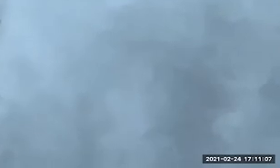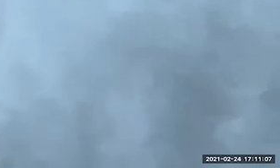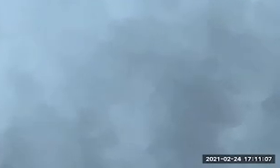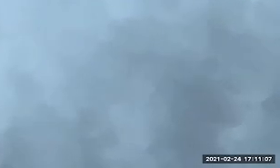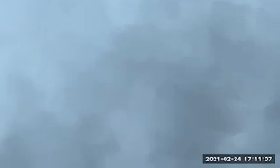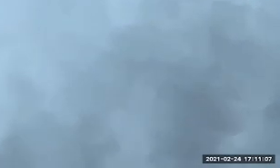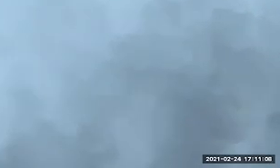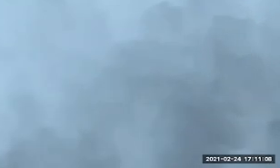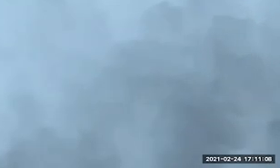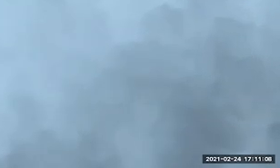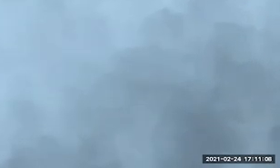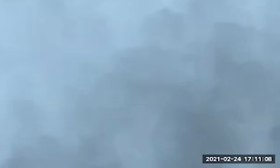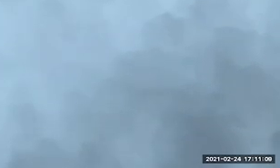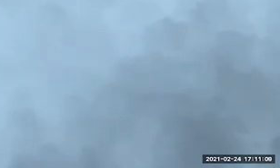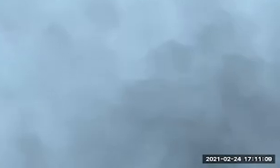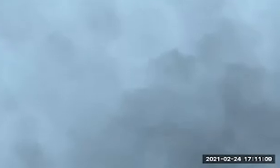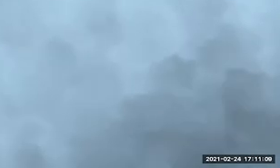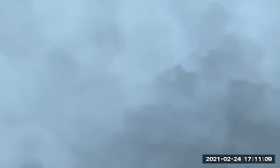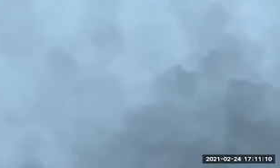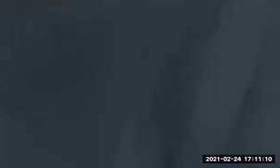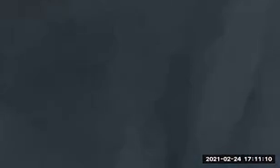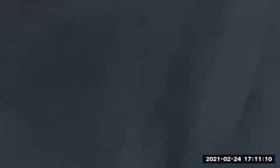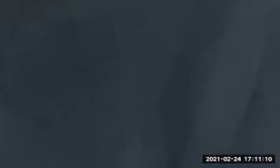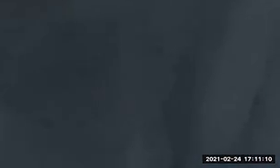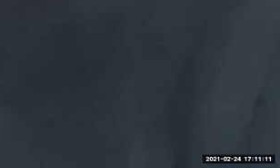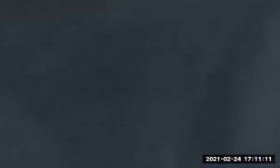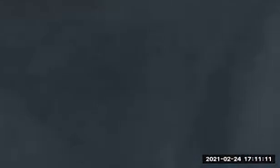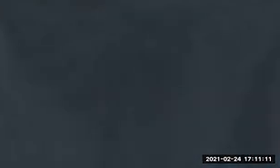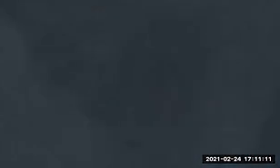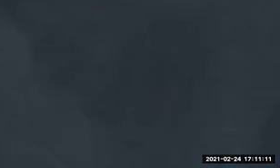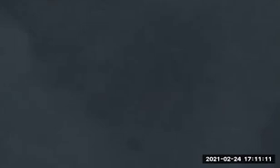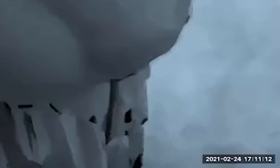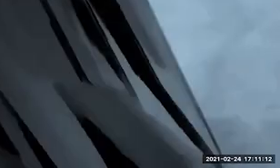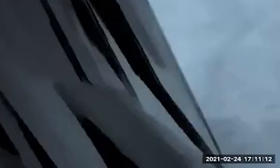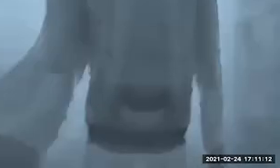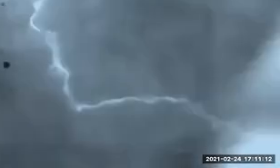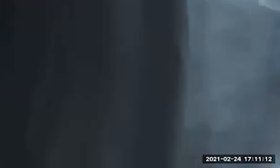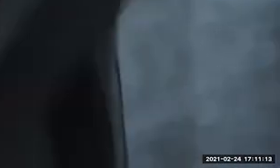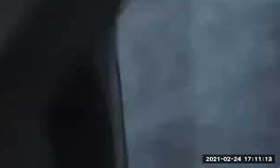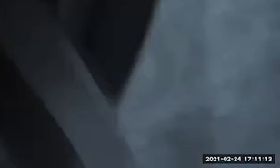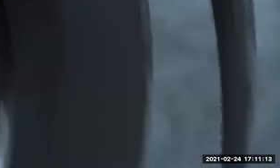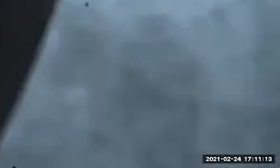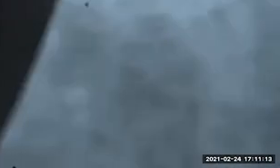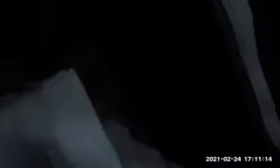related to the location or scenario. And then I'll combine them or excuse me, I'll compile them and look over them while brainstorming. So I like to